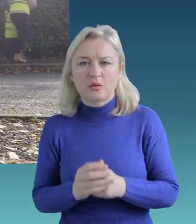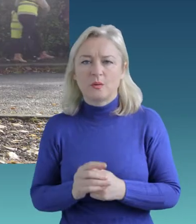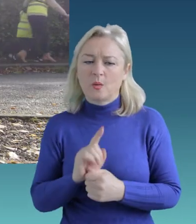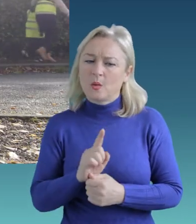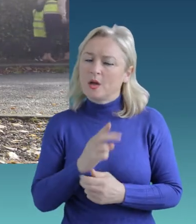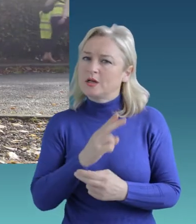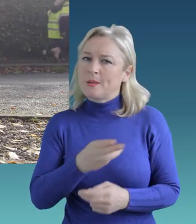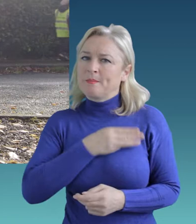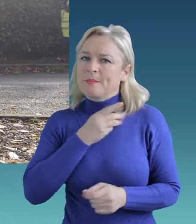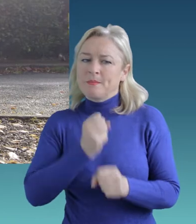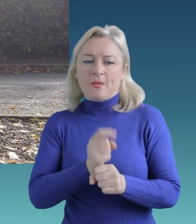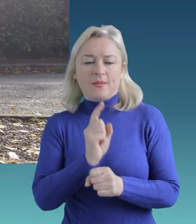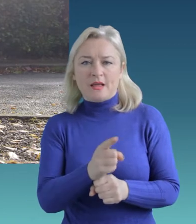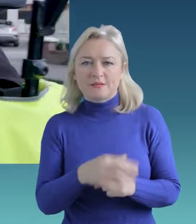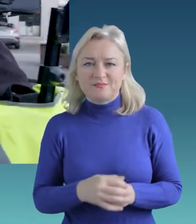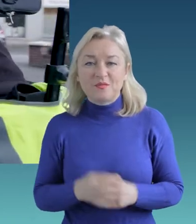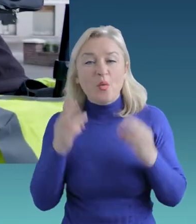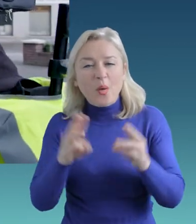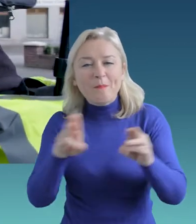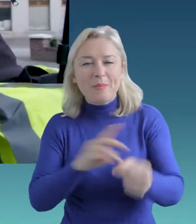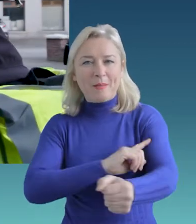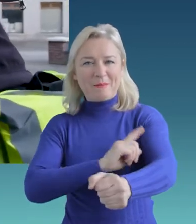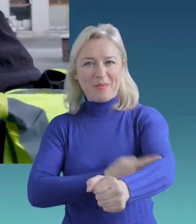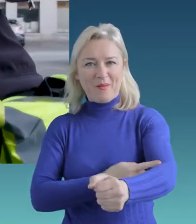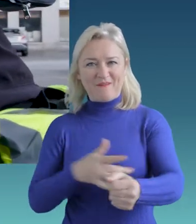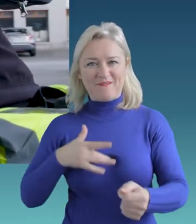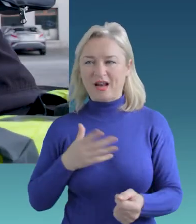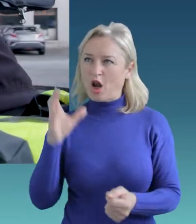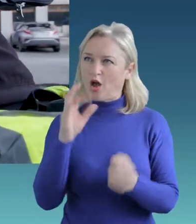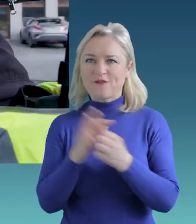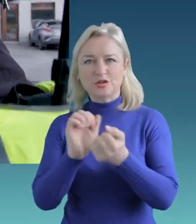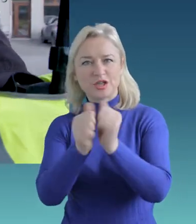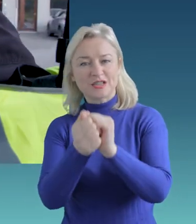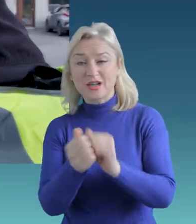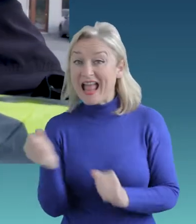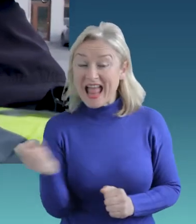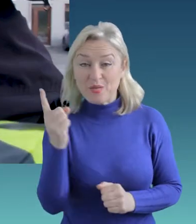We want to empower people to seek change. Anyone can go mapping… And you can wear a harness so your hands are kept free,